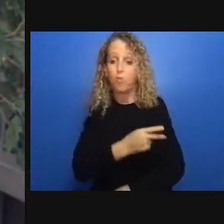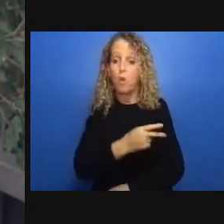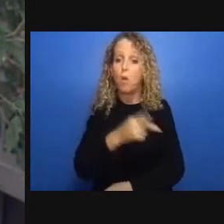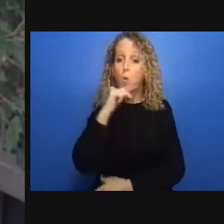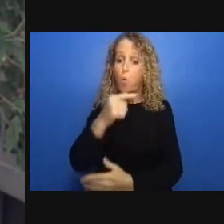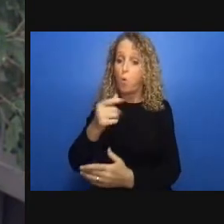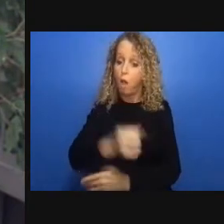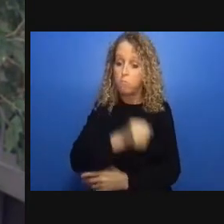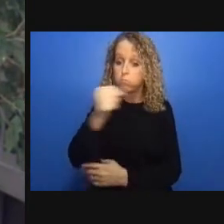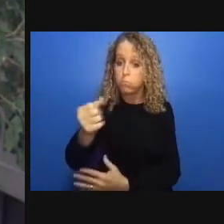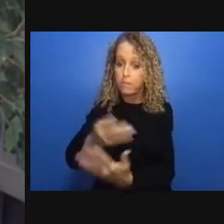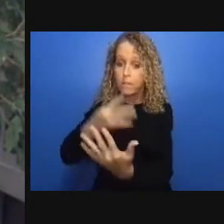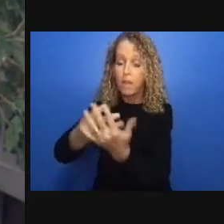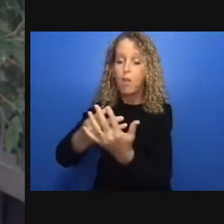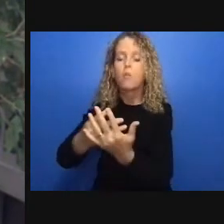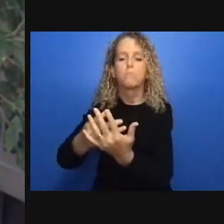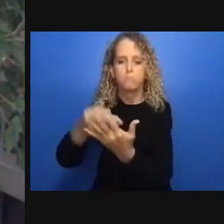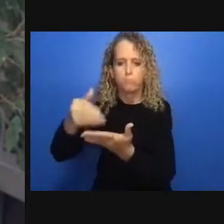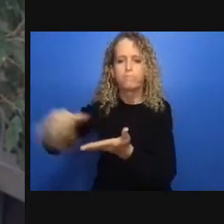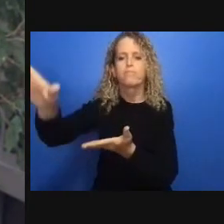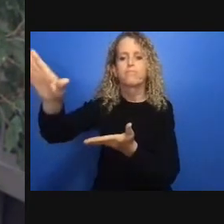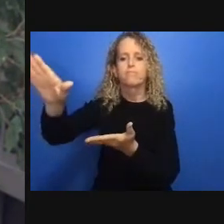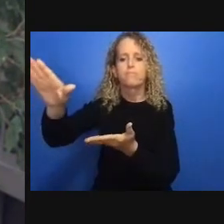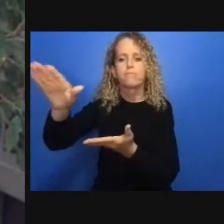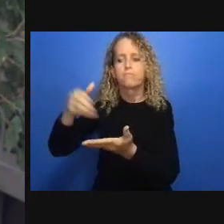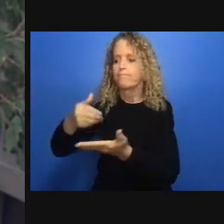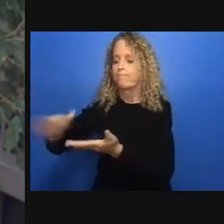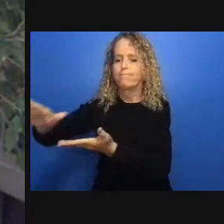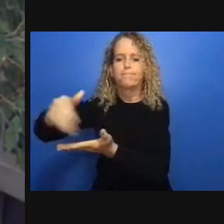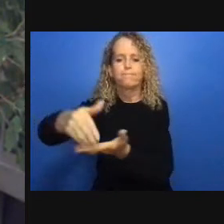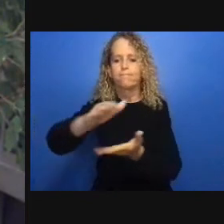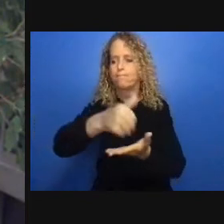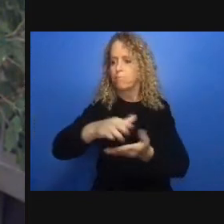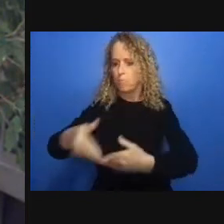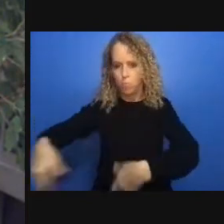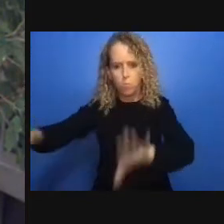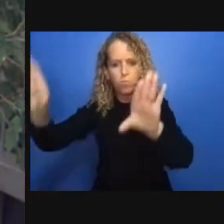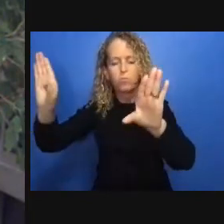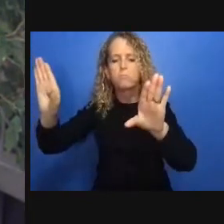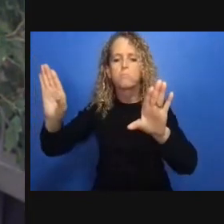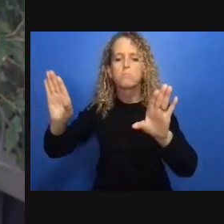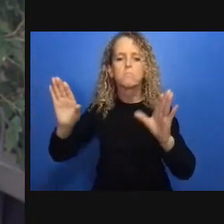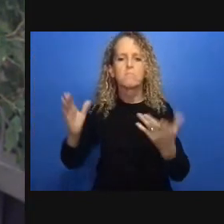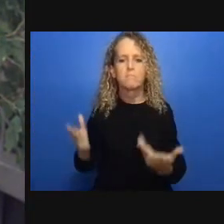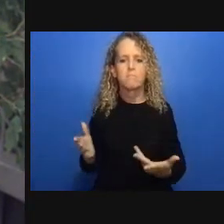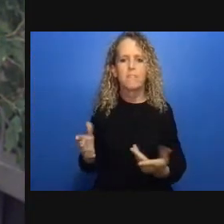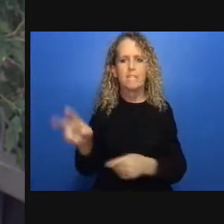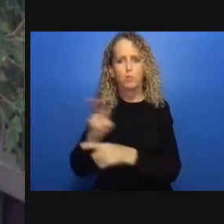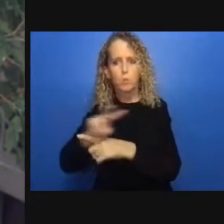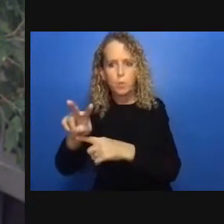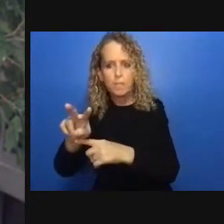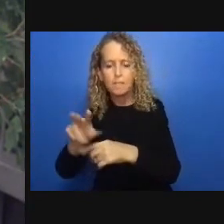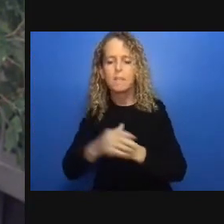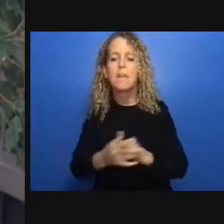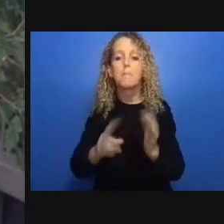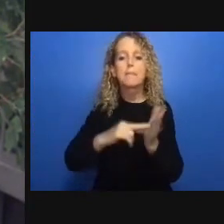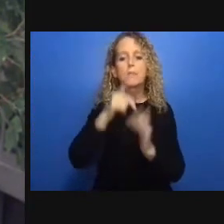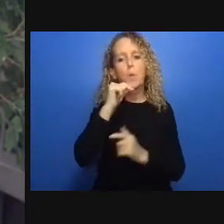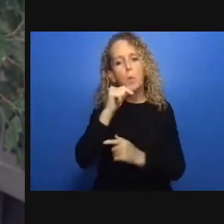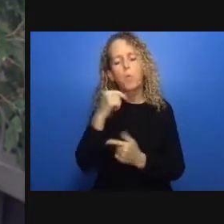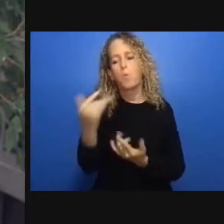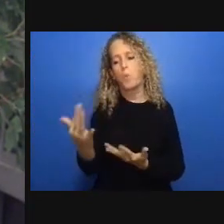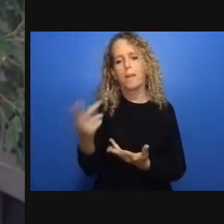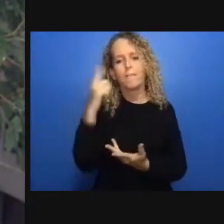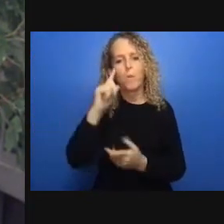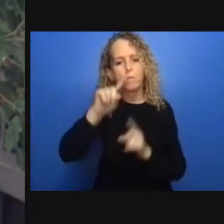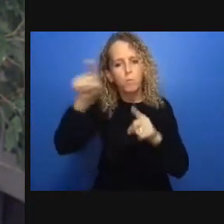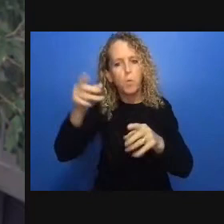already unstably housed and precariously employed covid wasn't a new threat to your safety to your